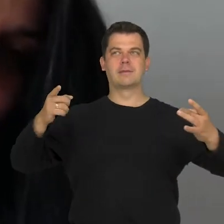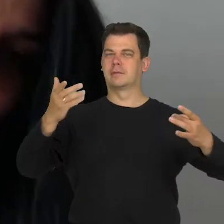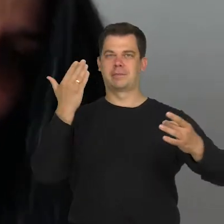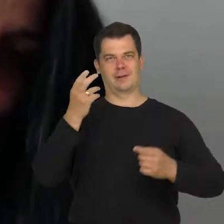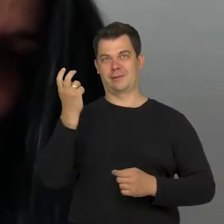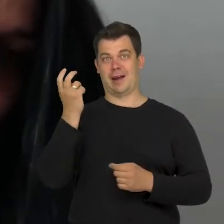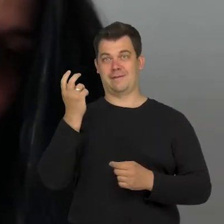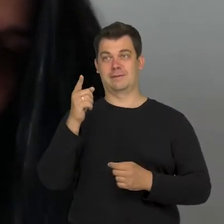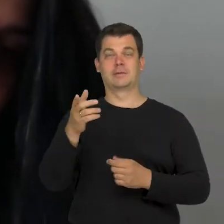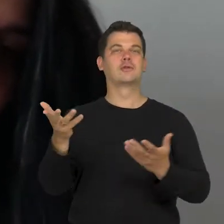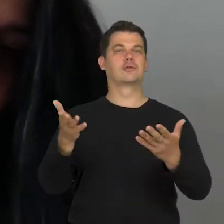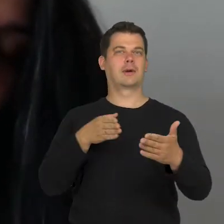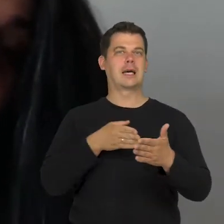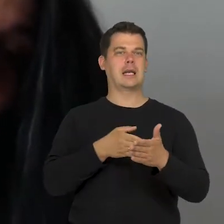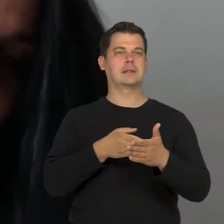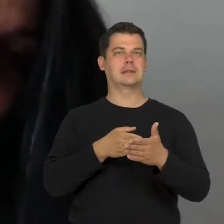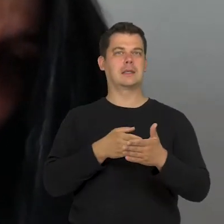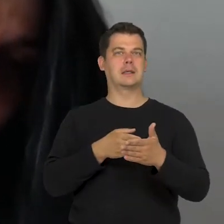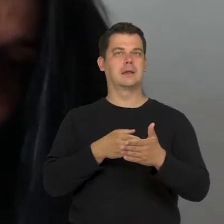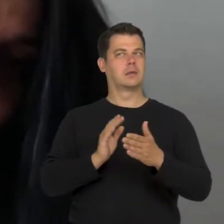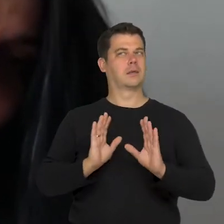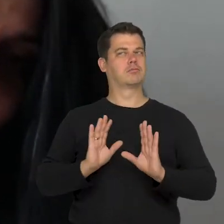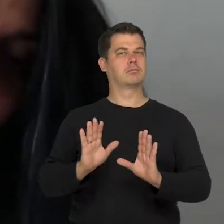from the performance perspective, at least for me.